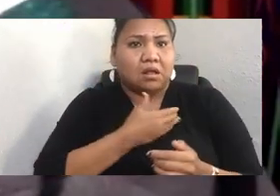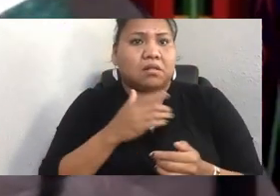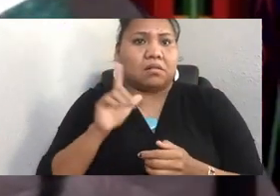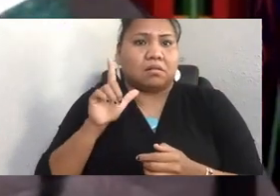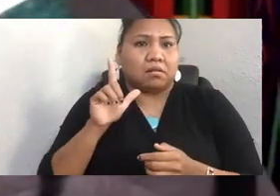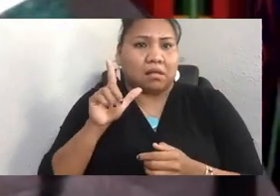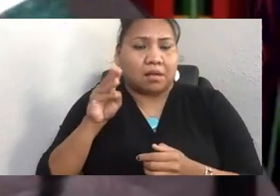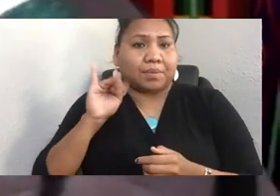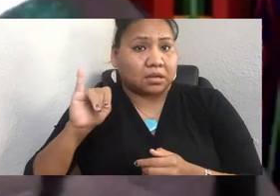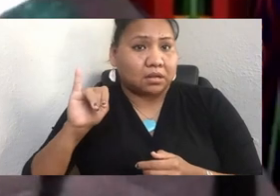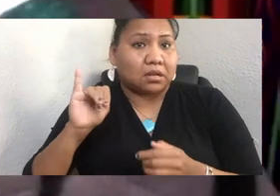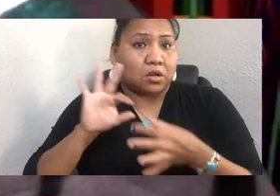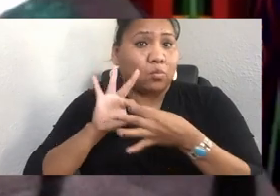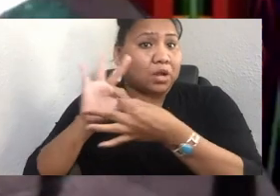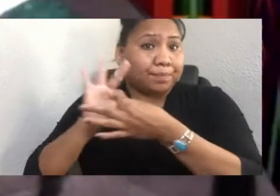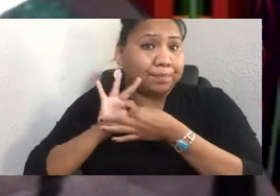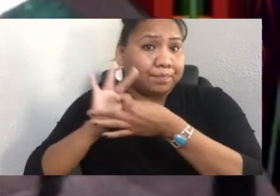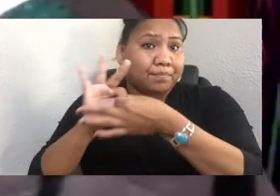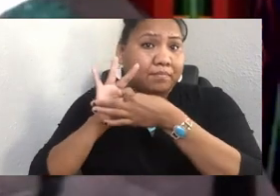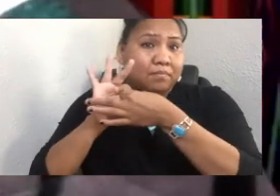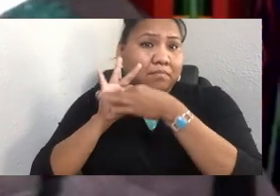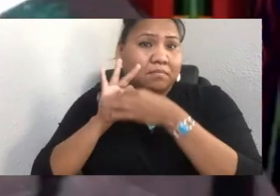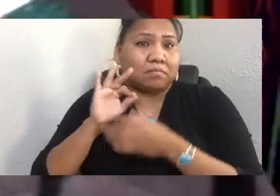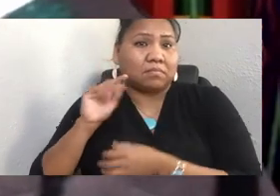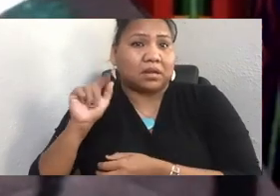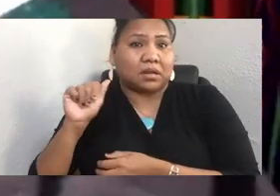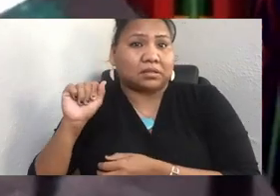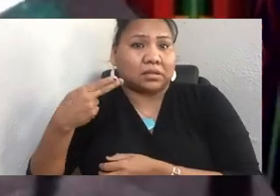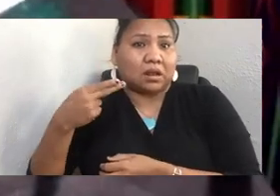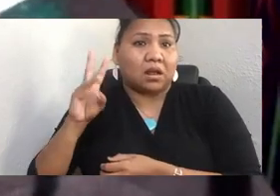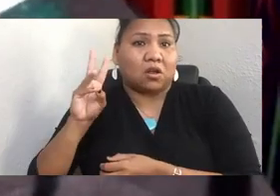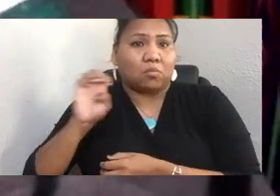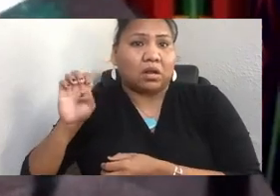Juanita Jefferson, who is a Lummi elder and a person that I